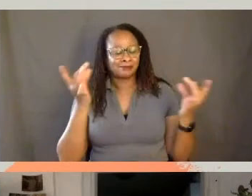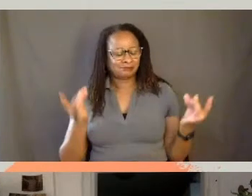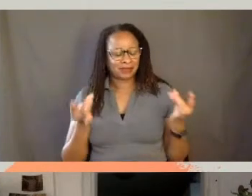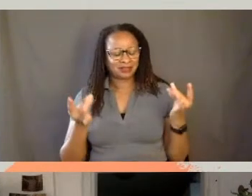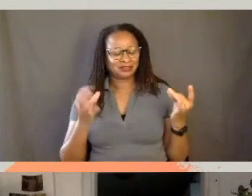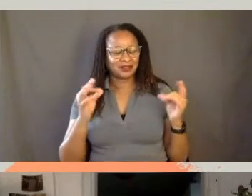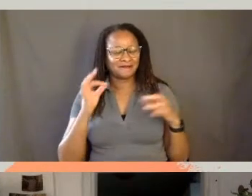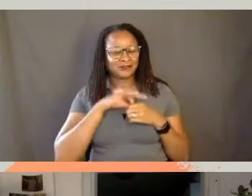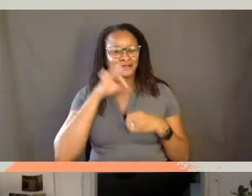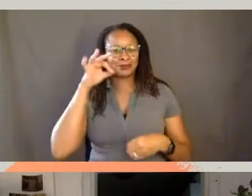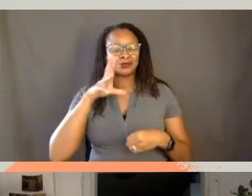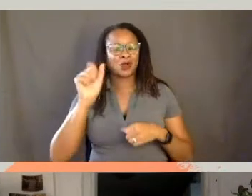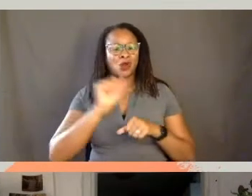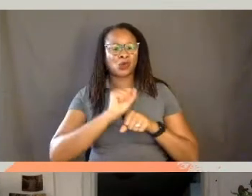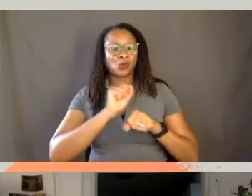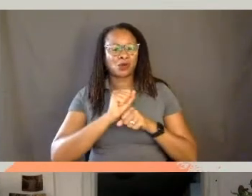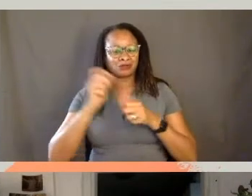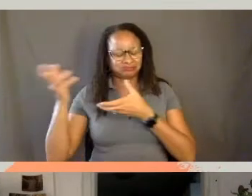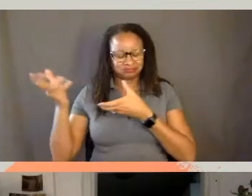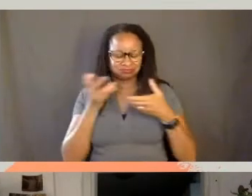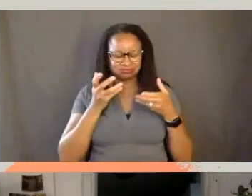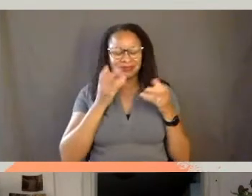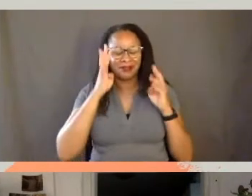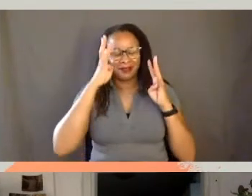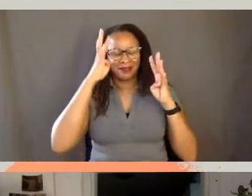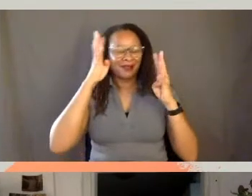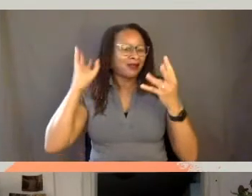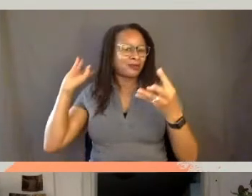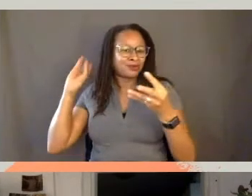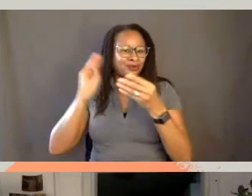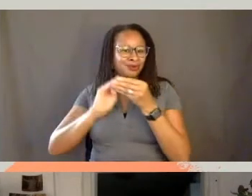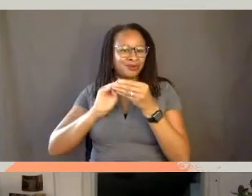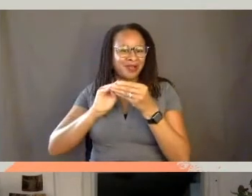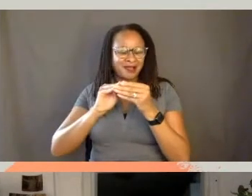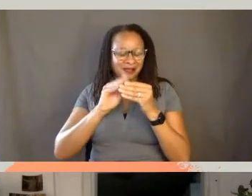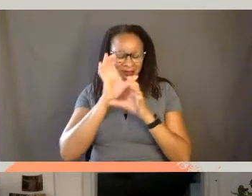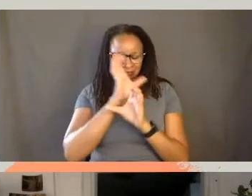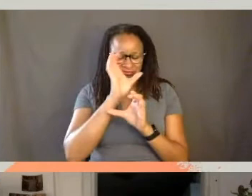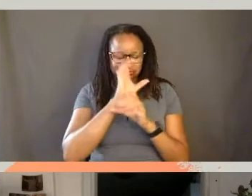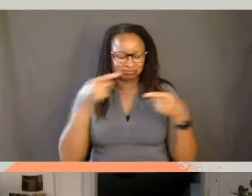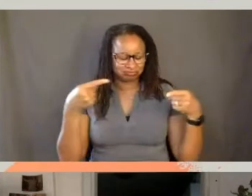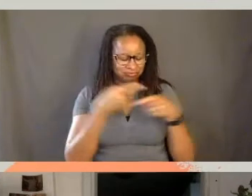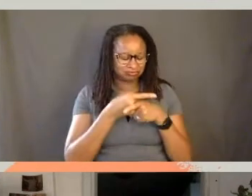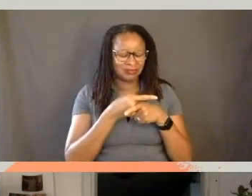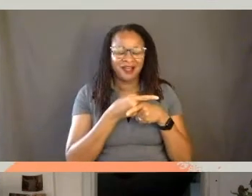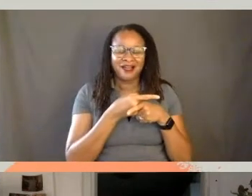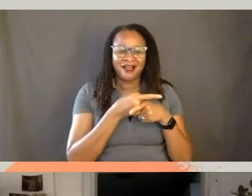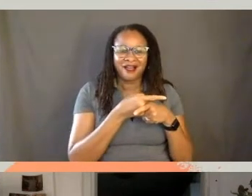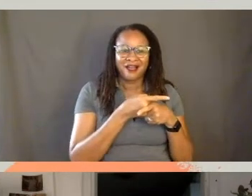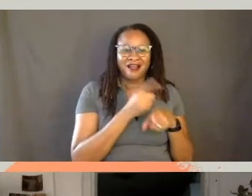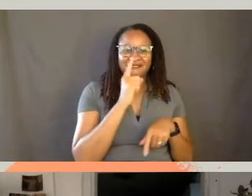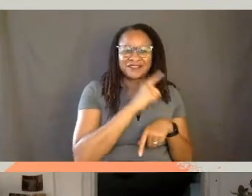her work conjures ancestral memories to explore the intersection of fiction and non-fiction storytelling.